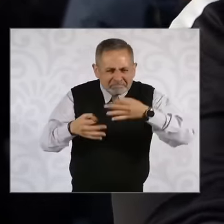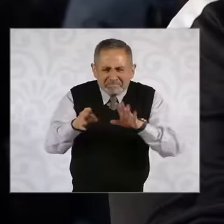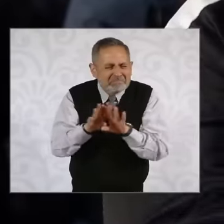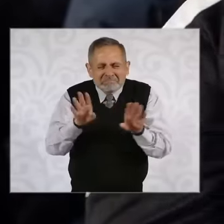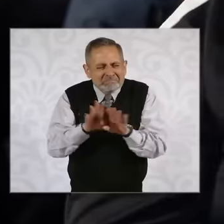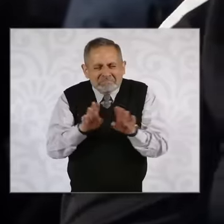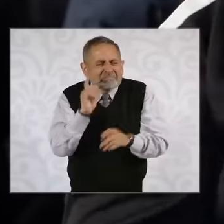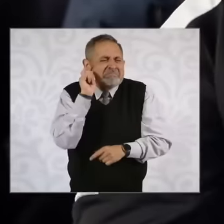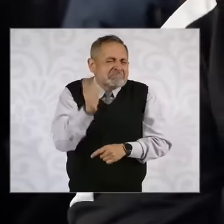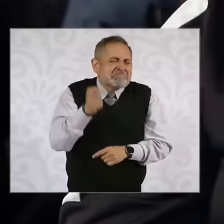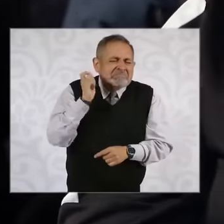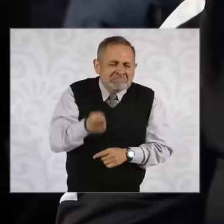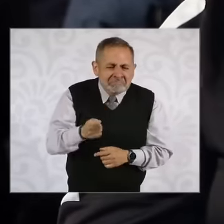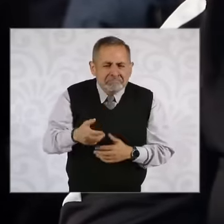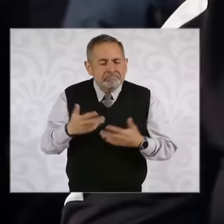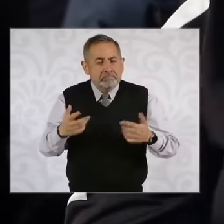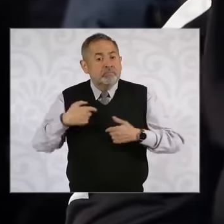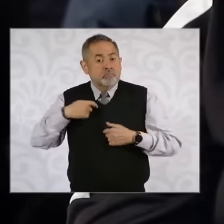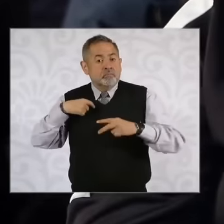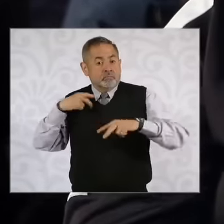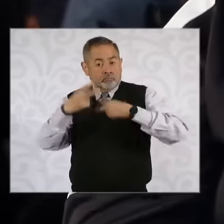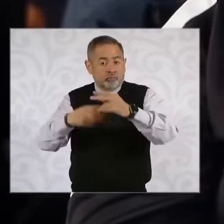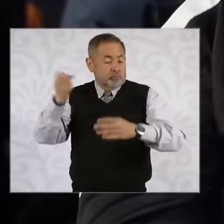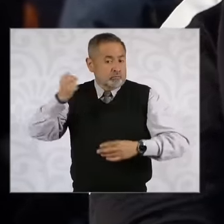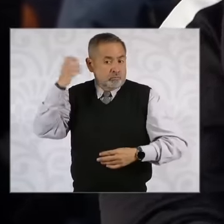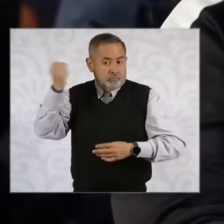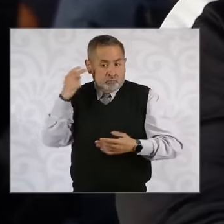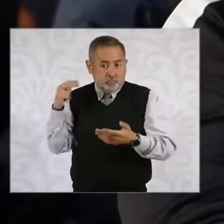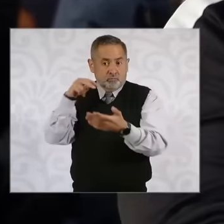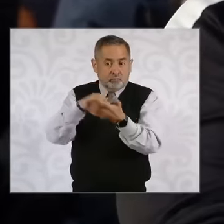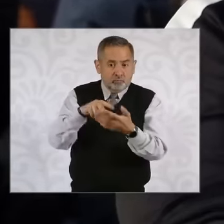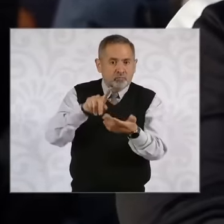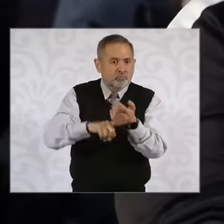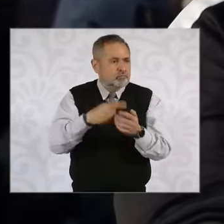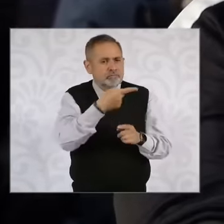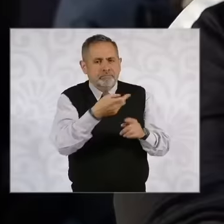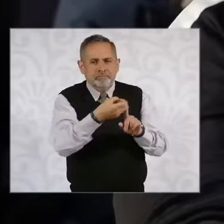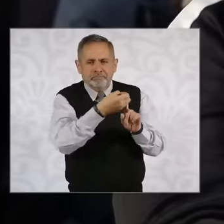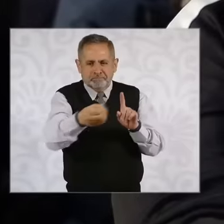this because I went to a press conference of these civil society organizations where